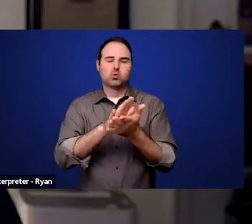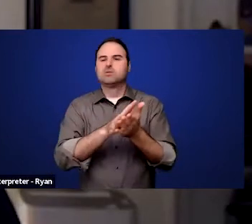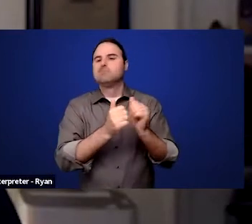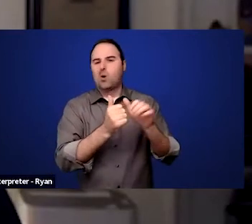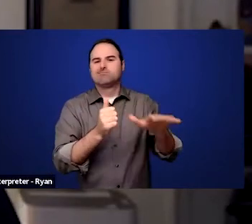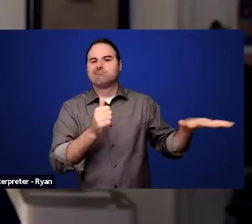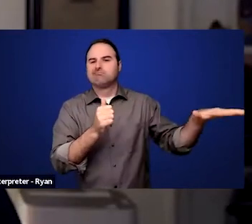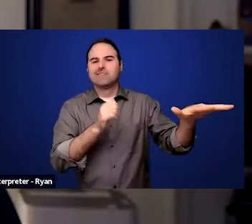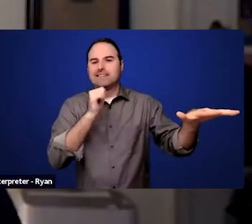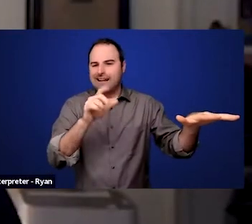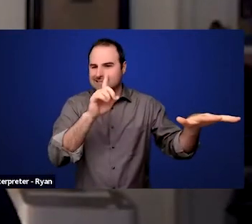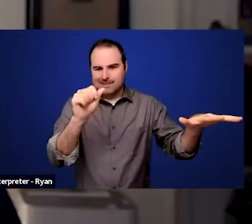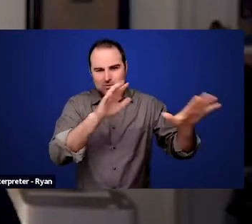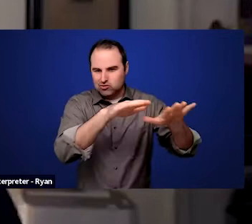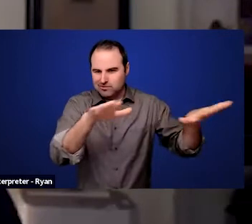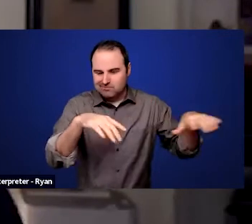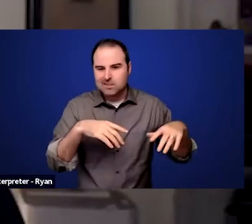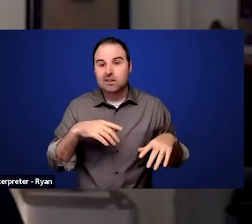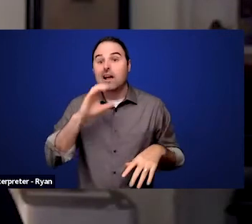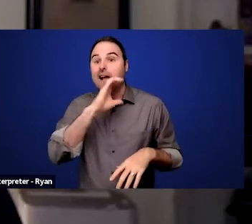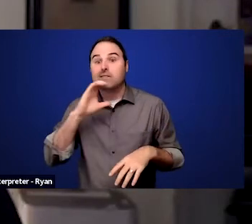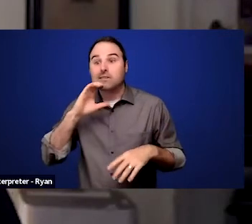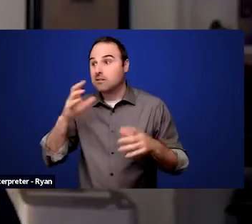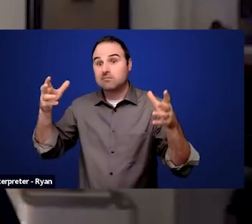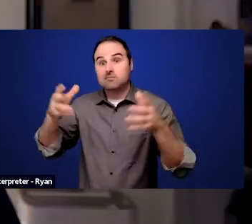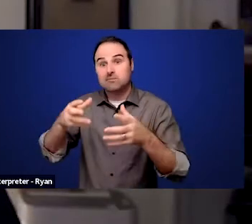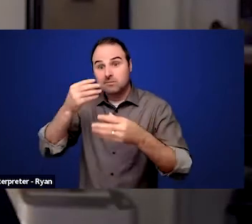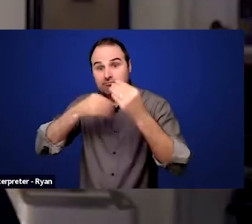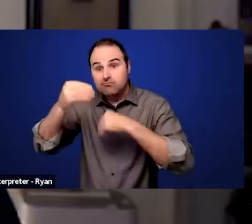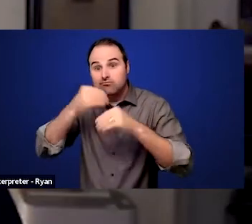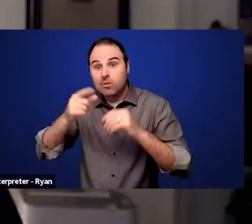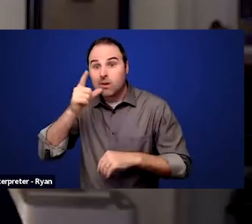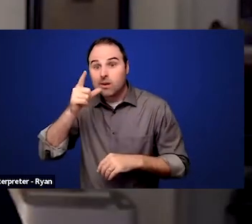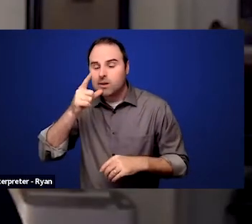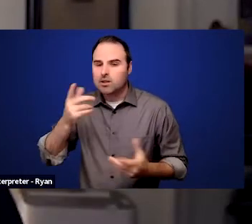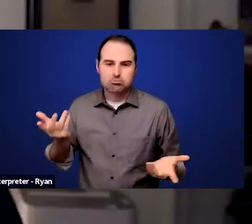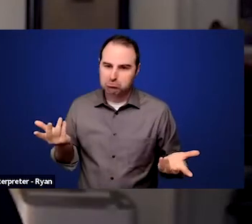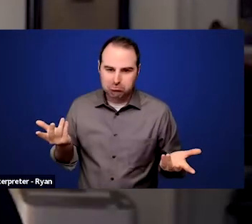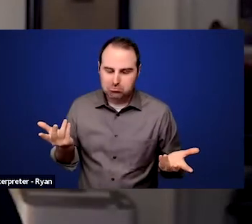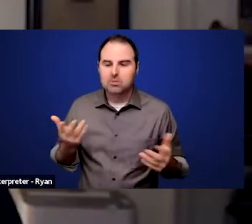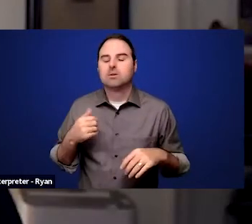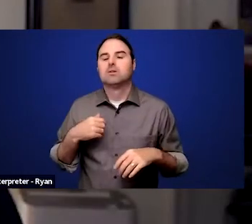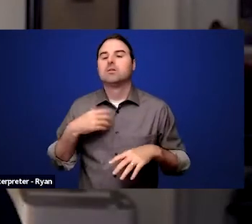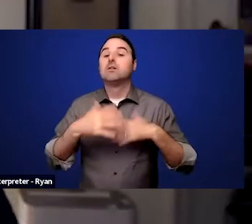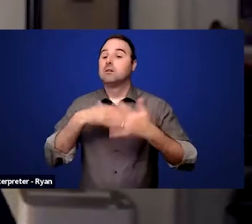We didn't eat lunch together in the cafeteria. Eventually they built bathrooms in the classrooms.